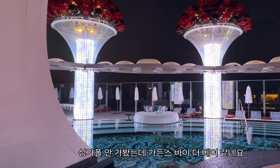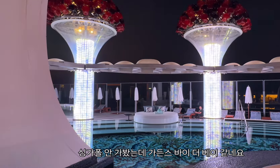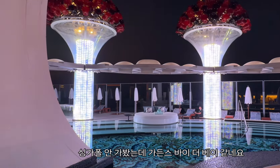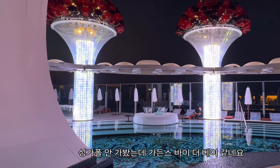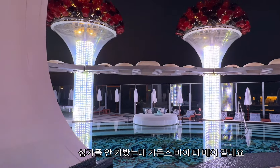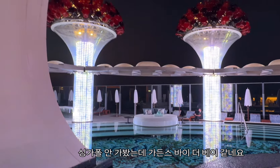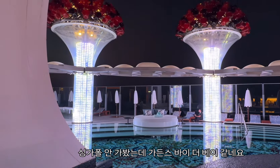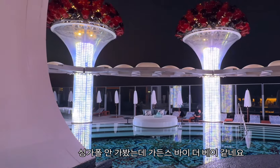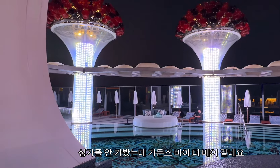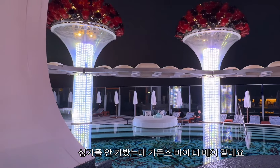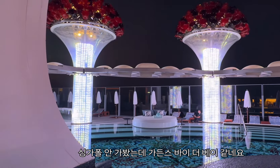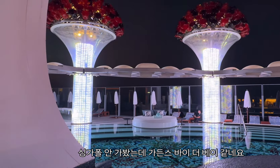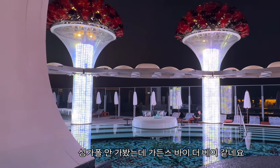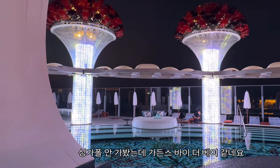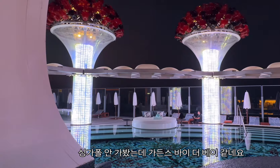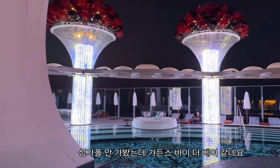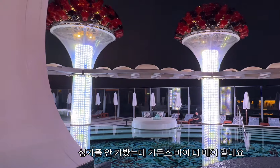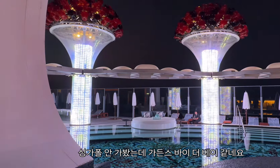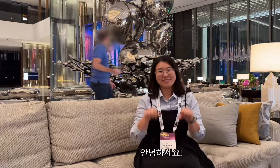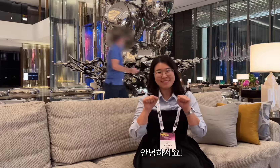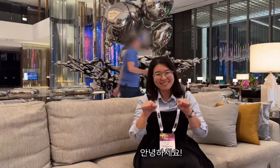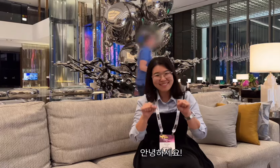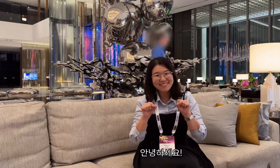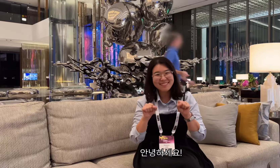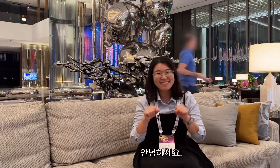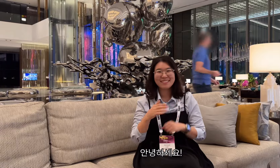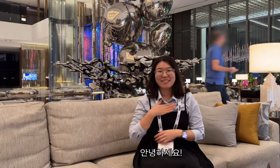I haven't been to Singapore, but it looks like Gardens by the Bay. Hello!